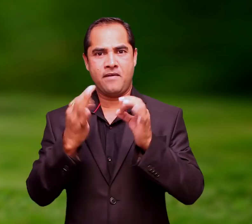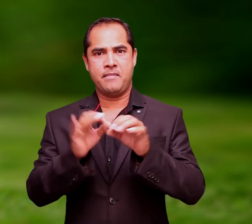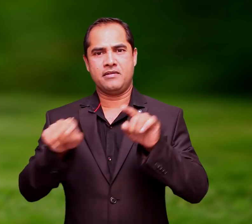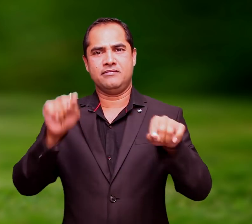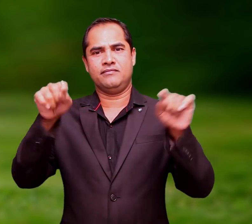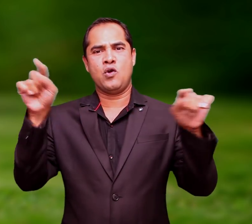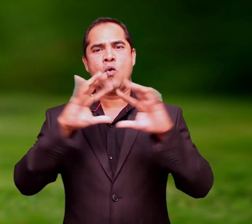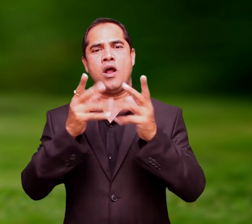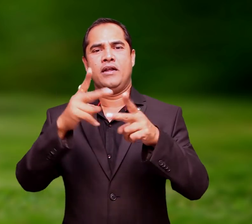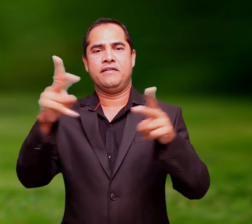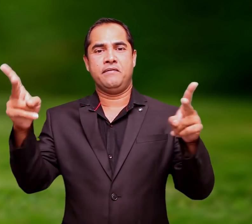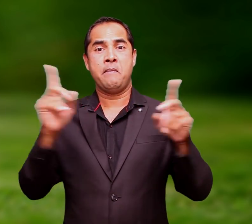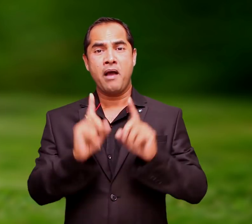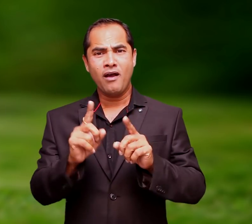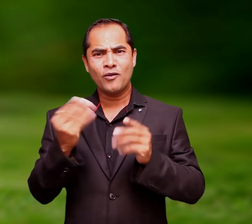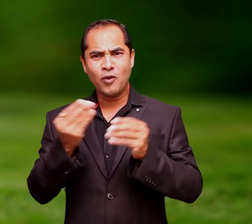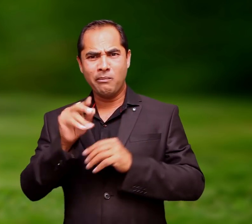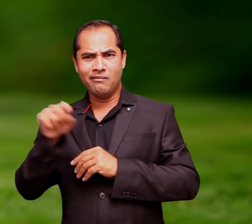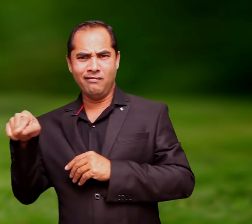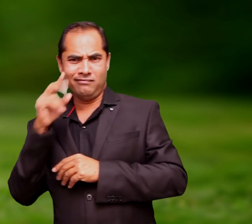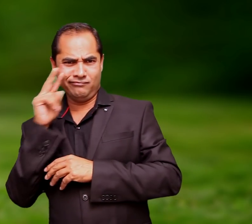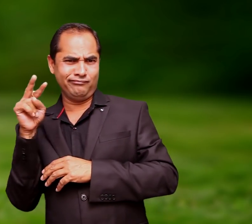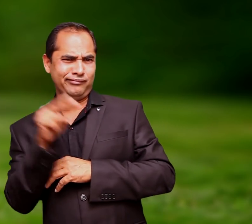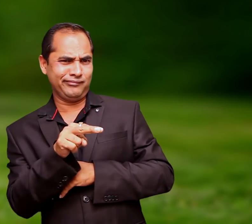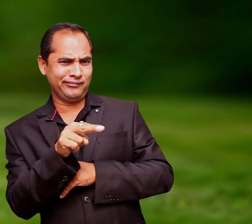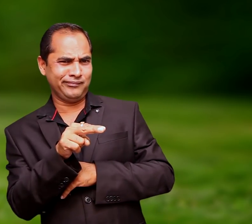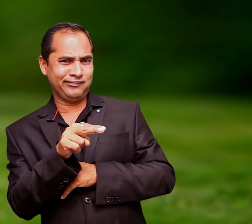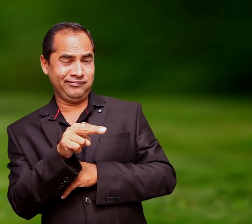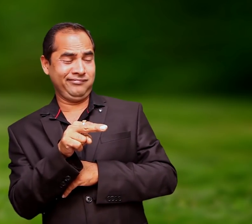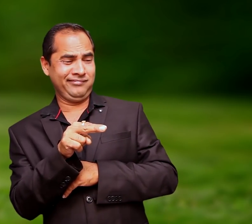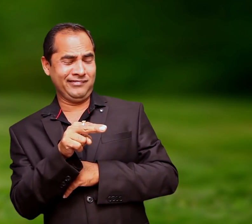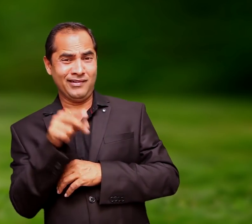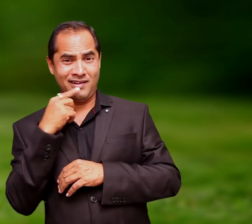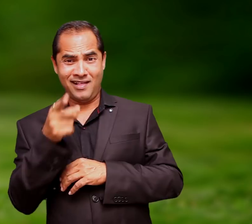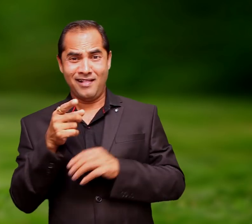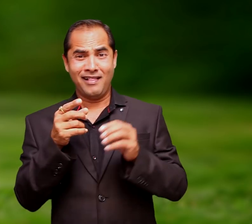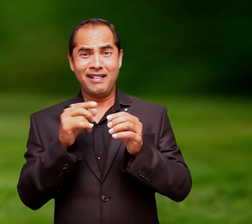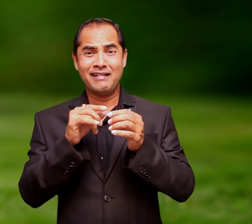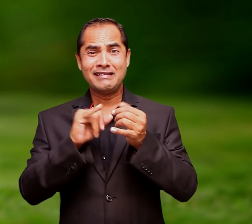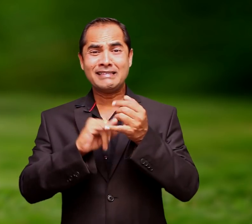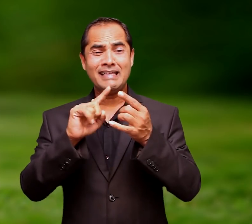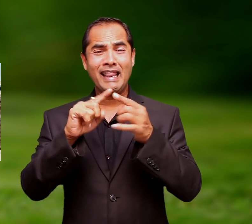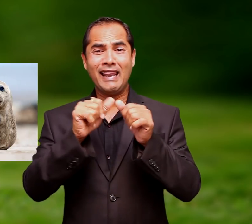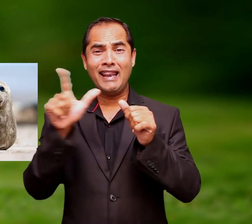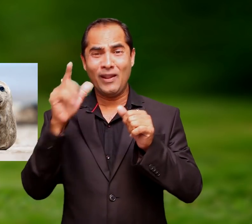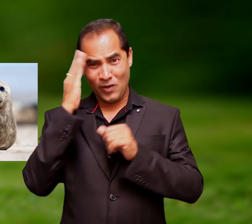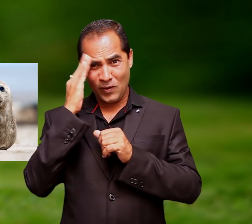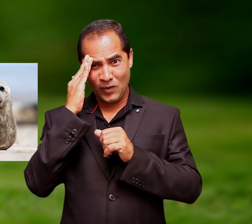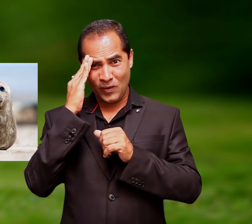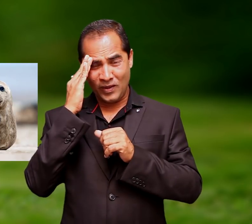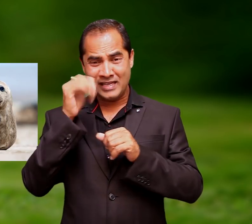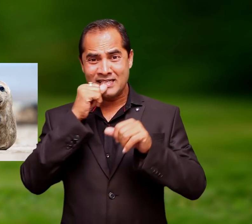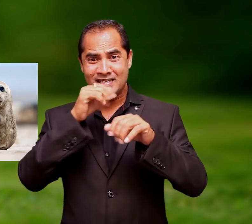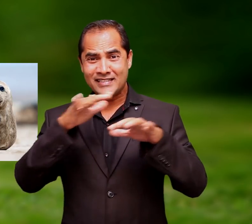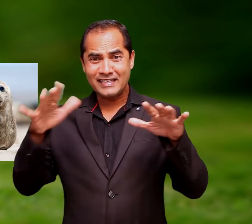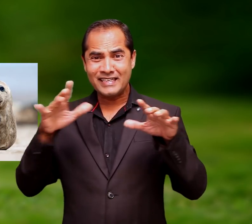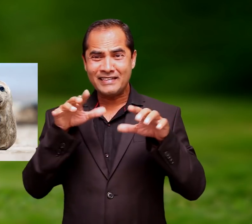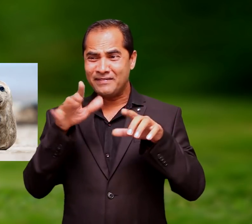They all belong to the same family but people used to make random guesses like